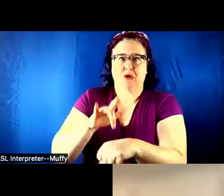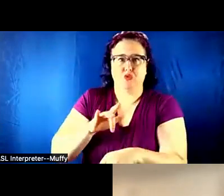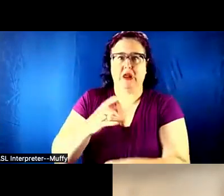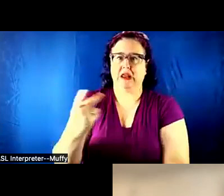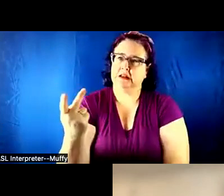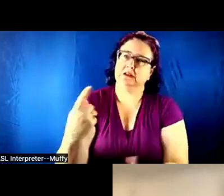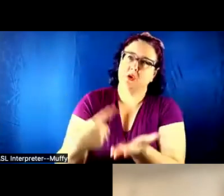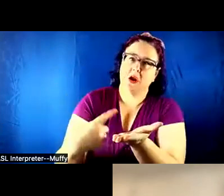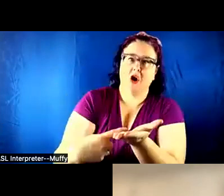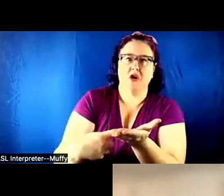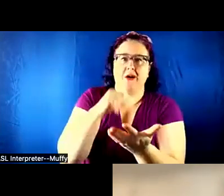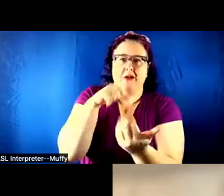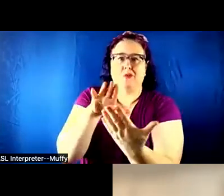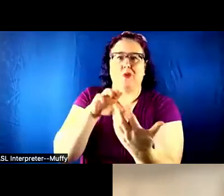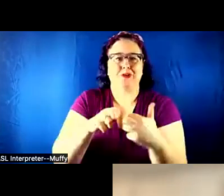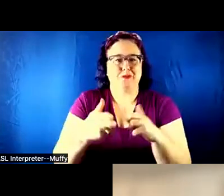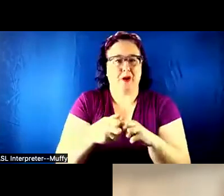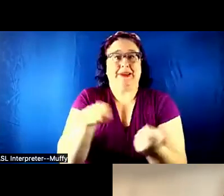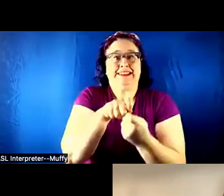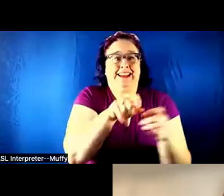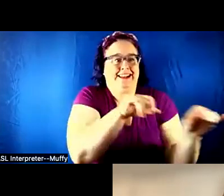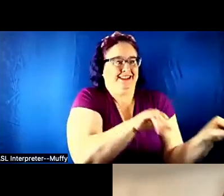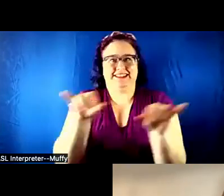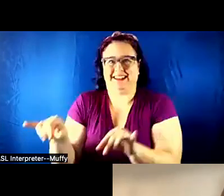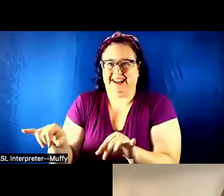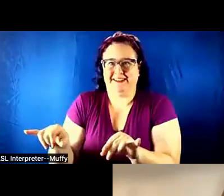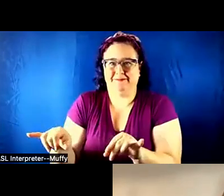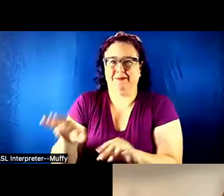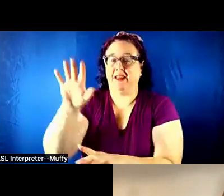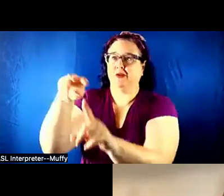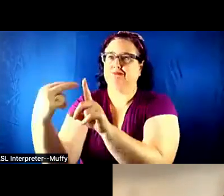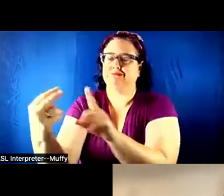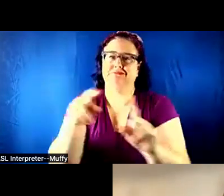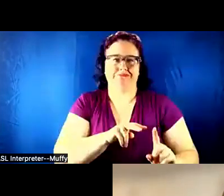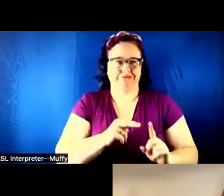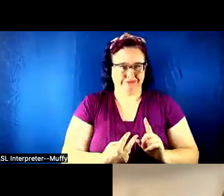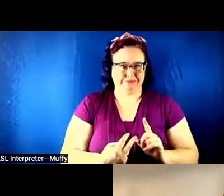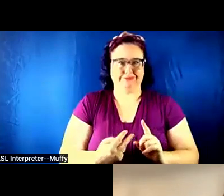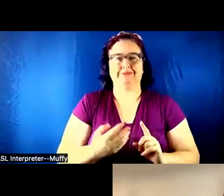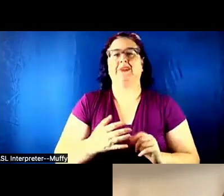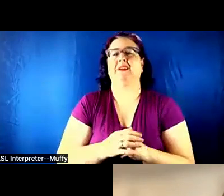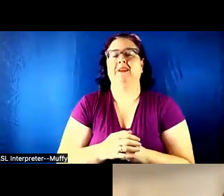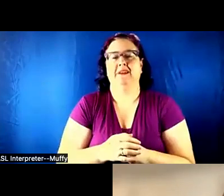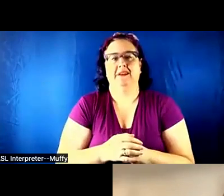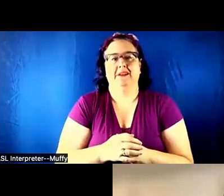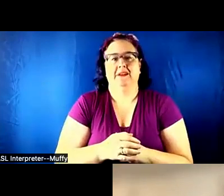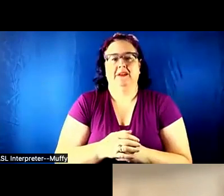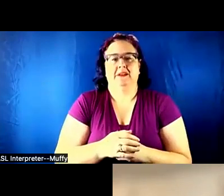the problem -- you're not approaching the same question, but you are looking at different,